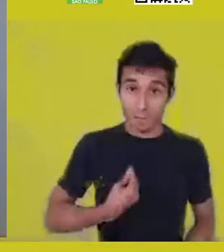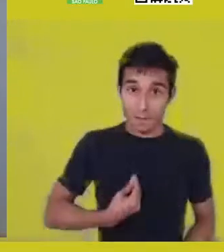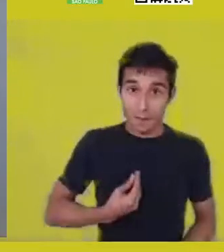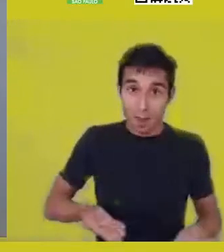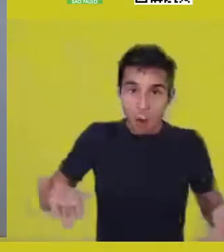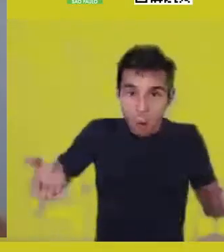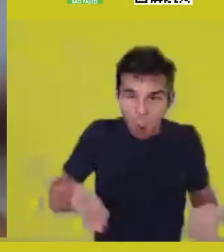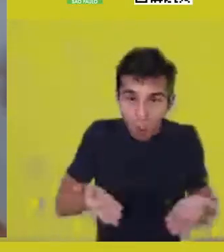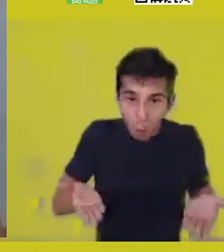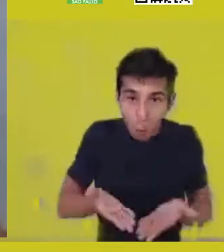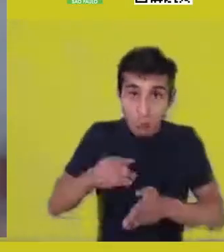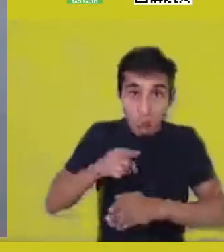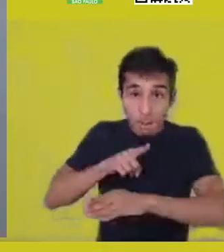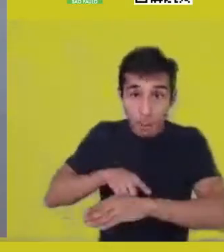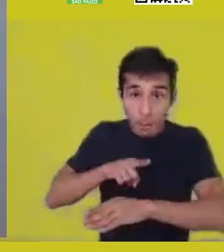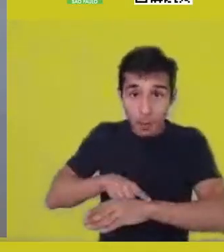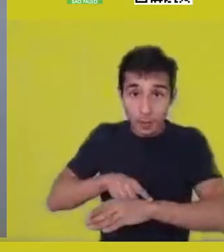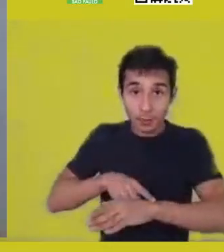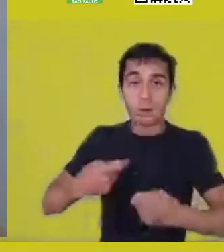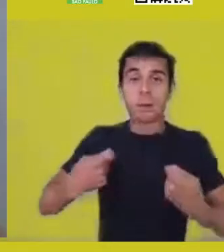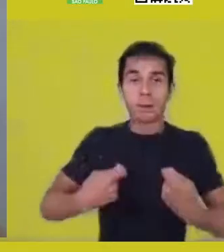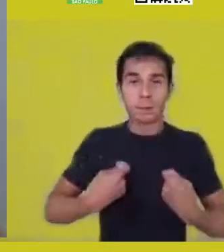it has to inaugurate itself every second